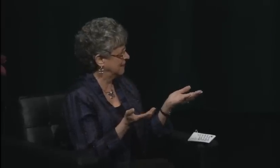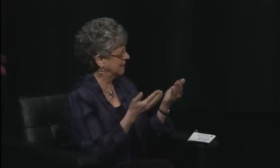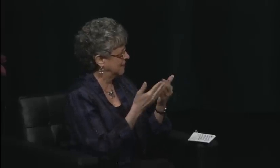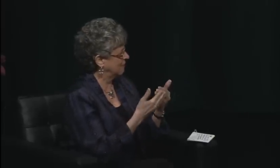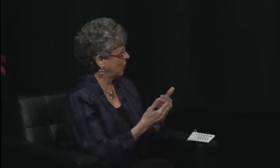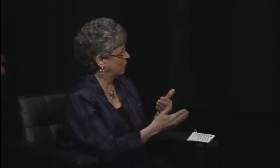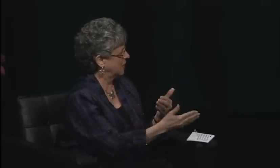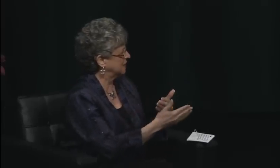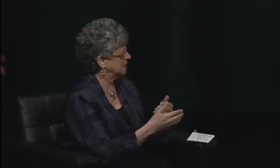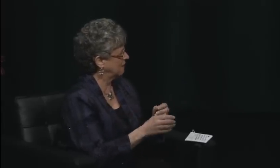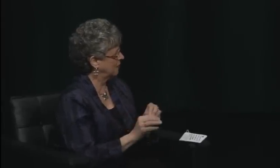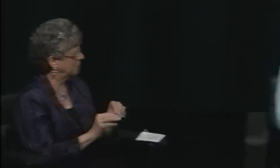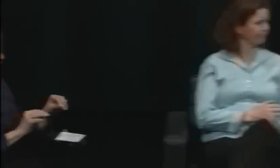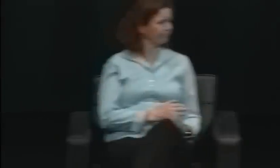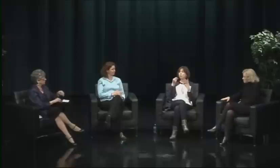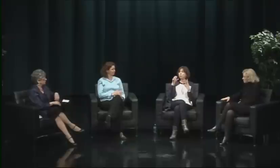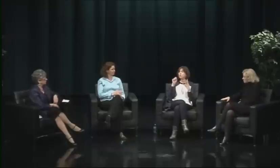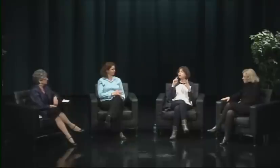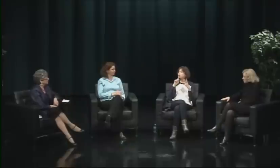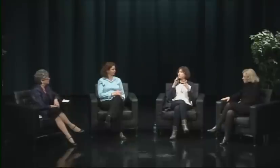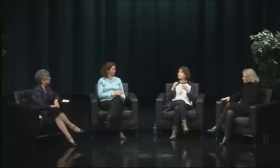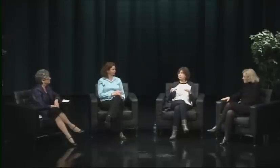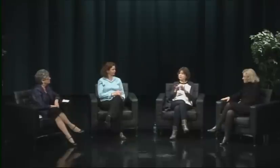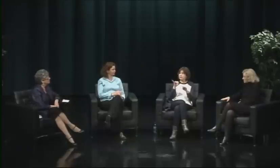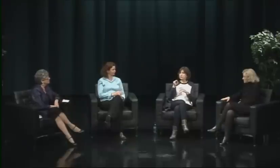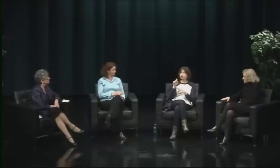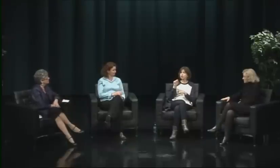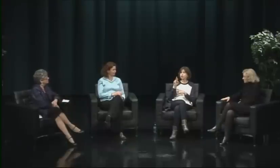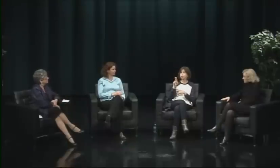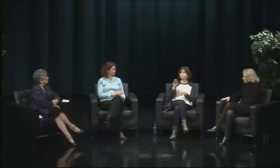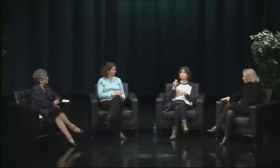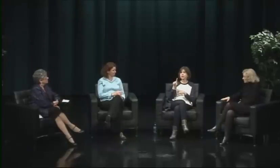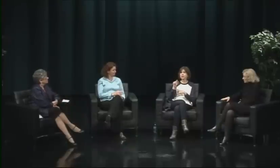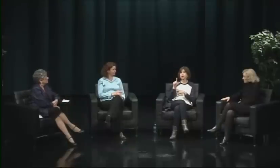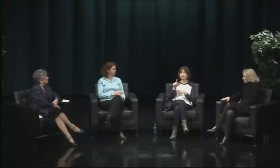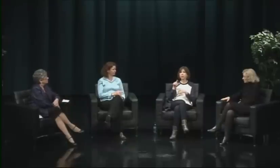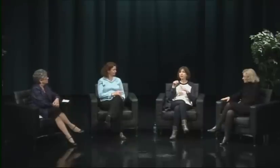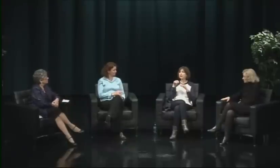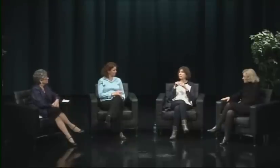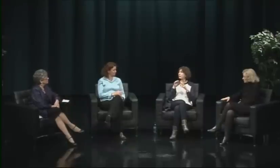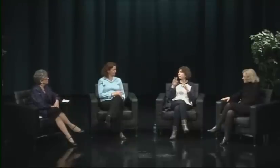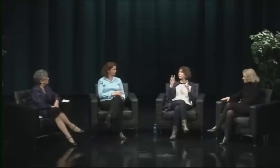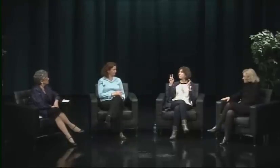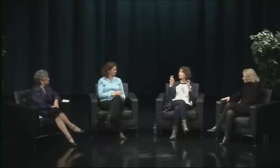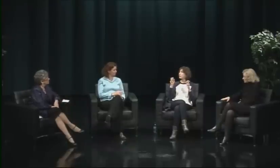Tim Rarus was the thinker, the strategizer.